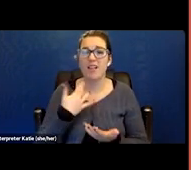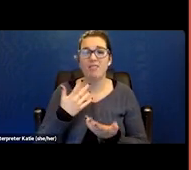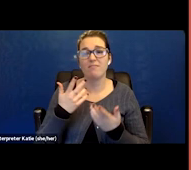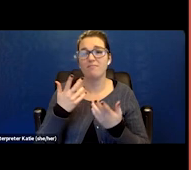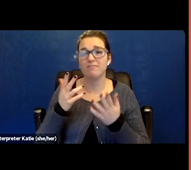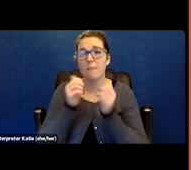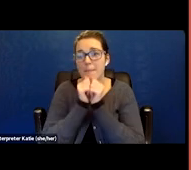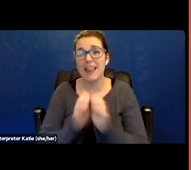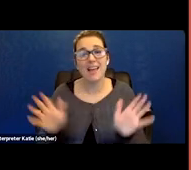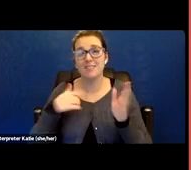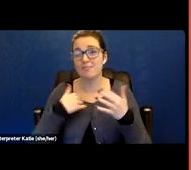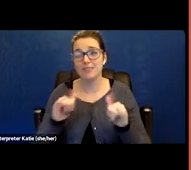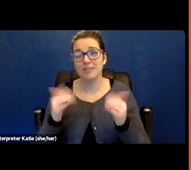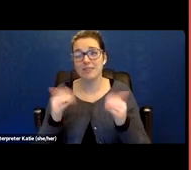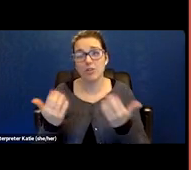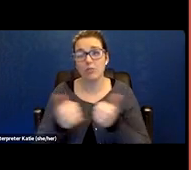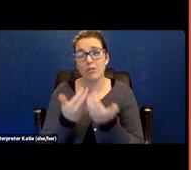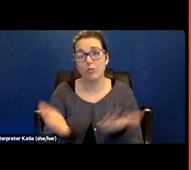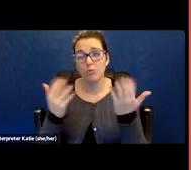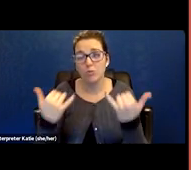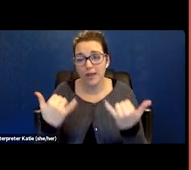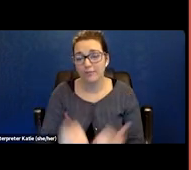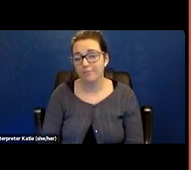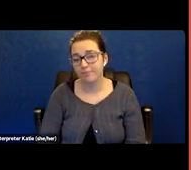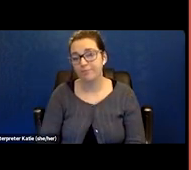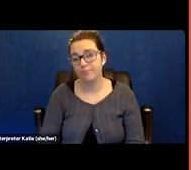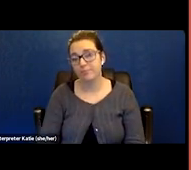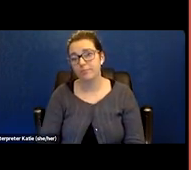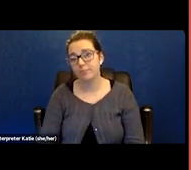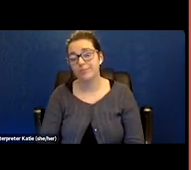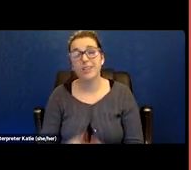It took a, it took a city that's for sure.